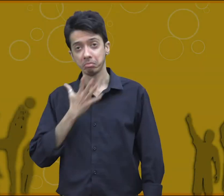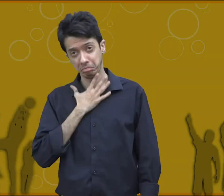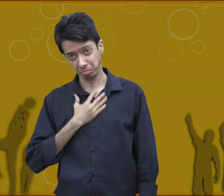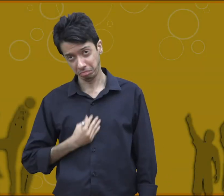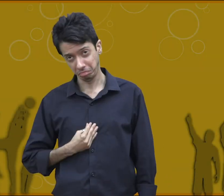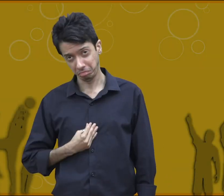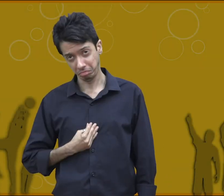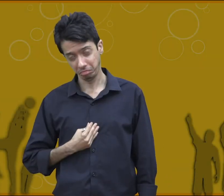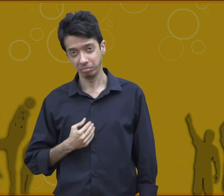disappointment